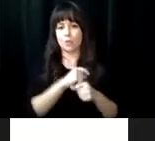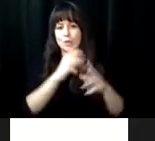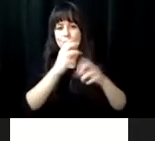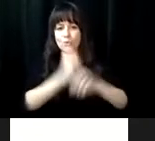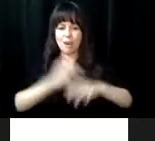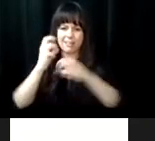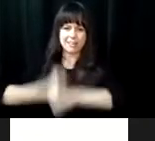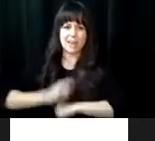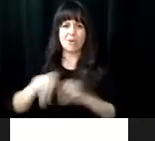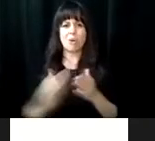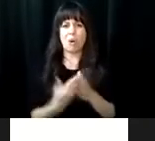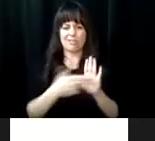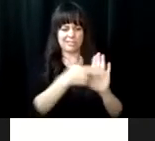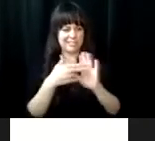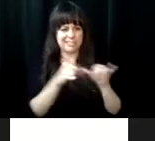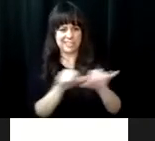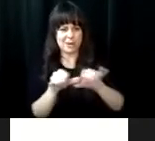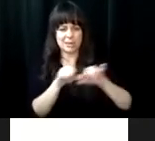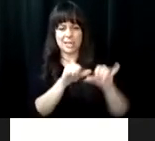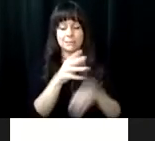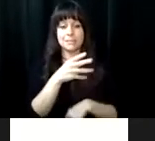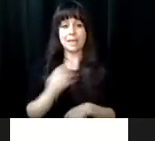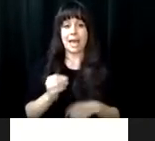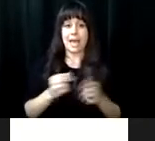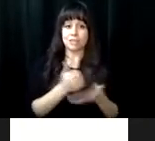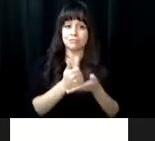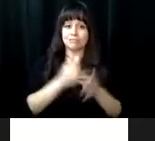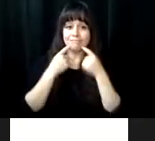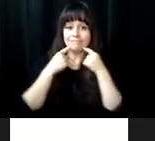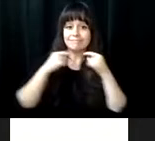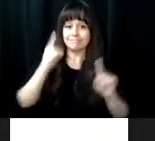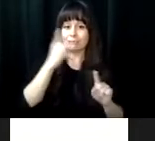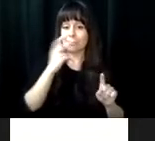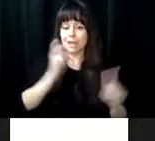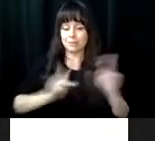about how VRC